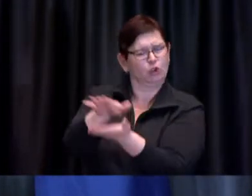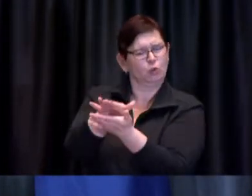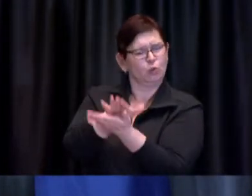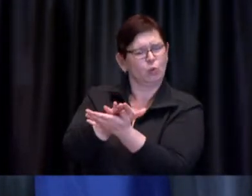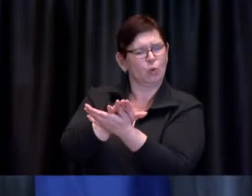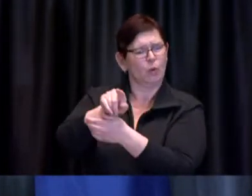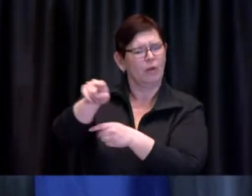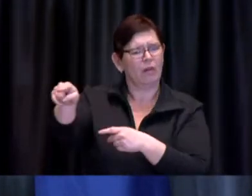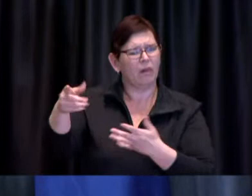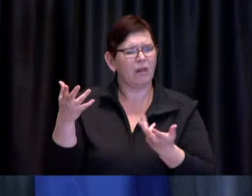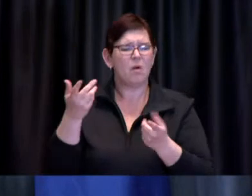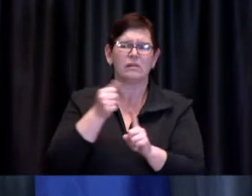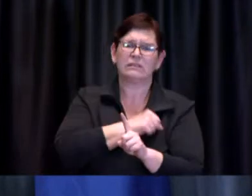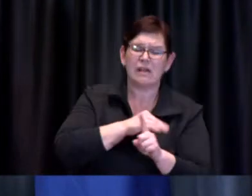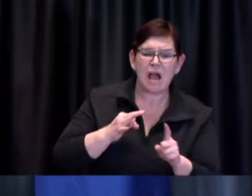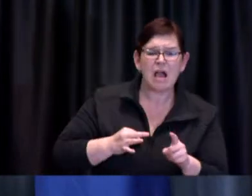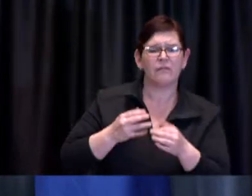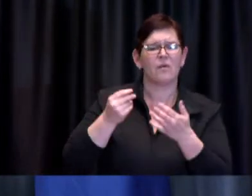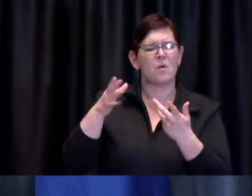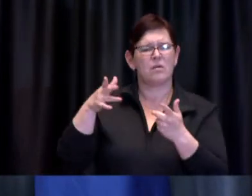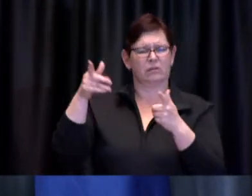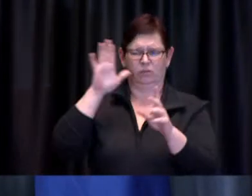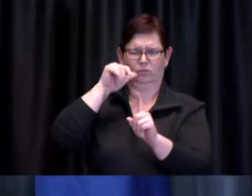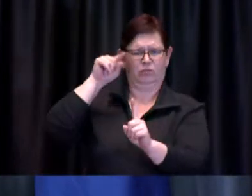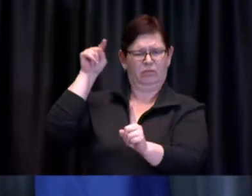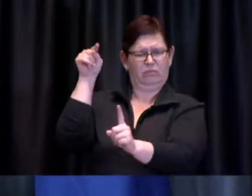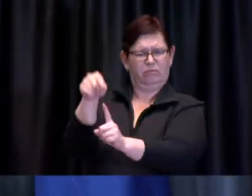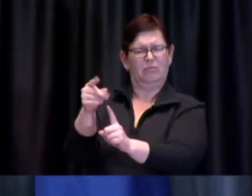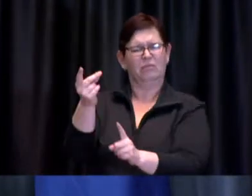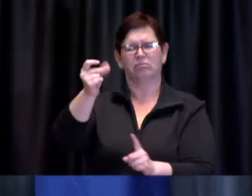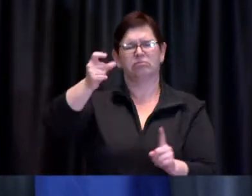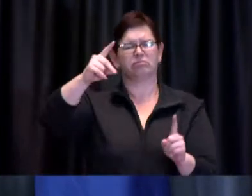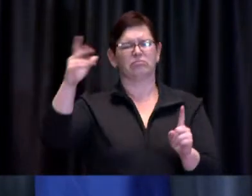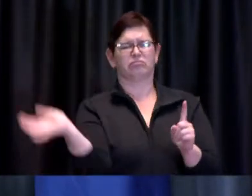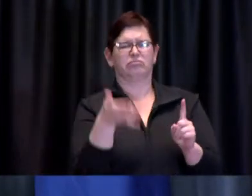can go and get vaccinated and get this done during spring break